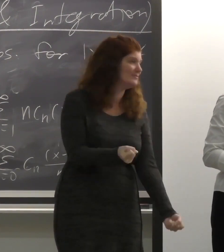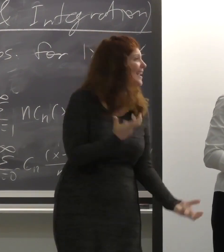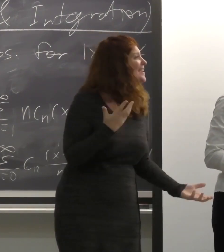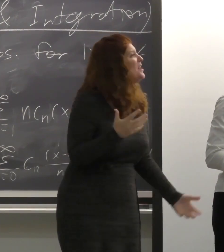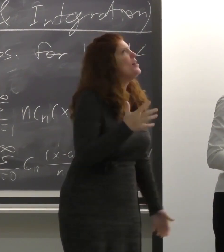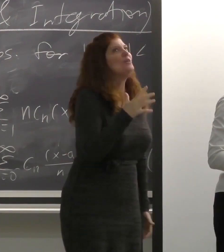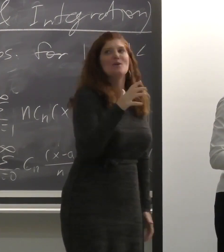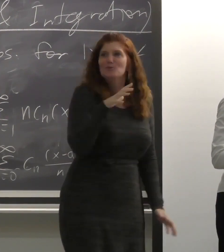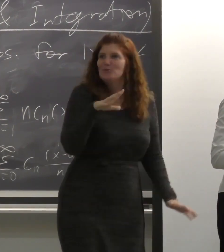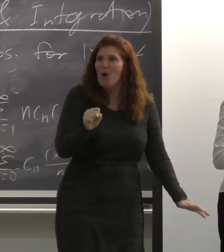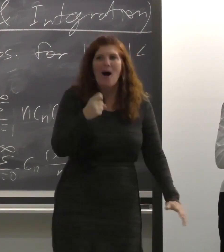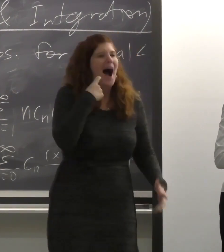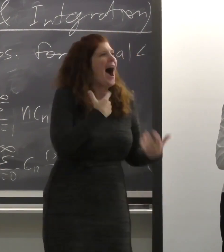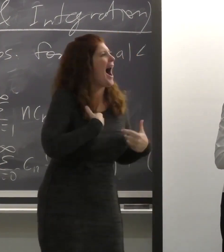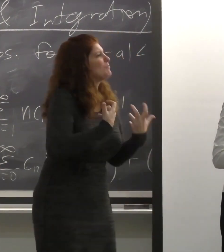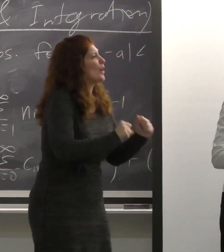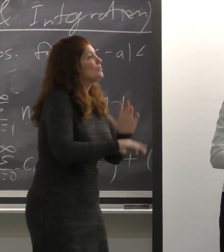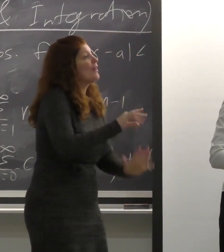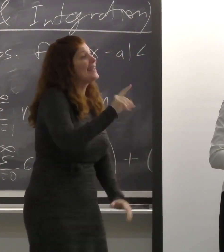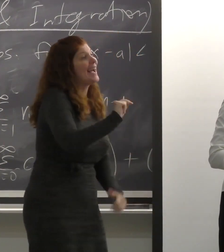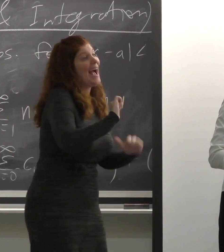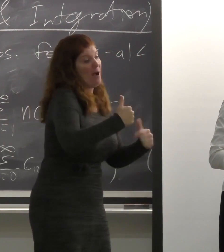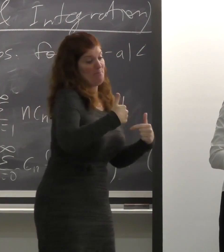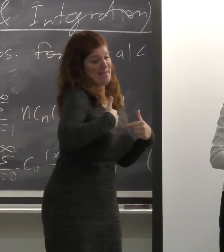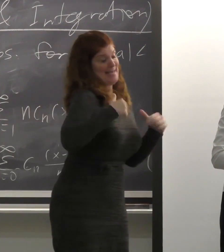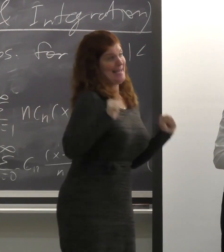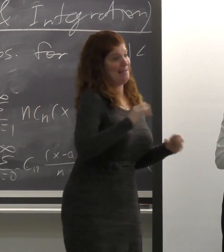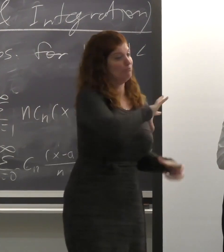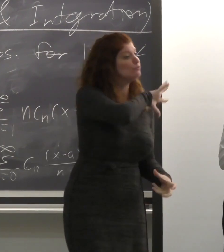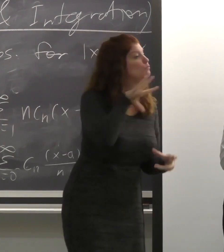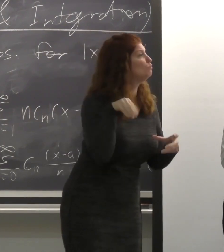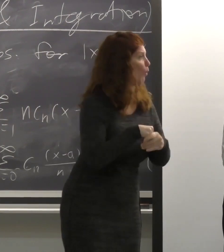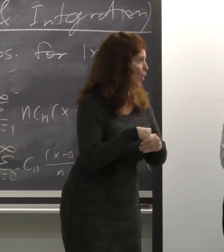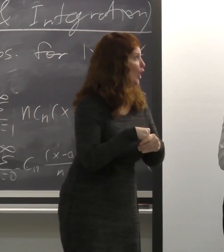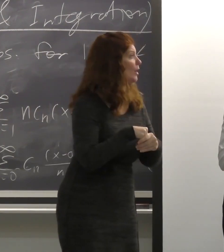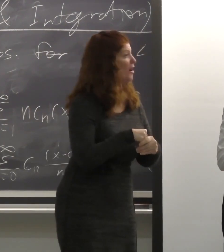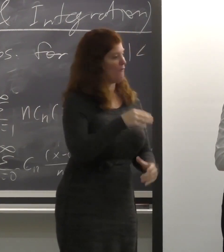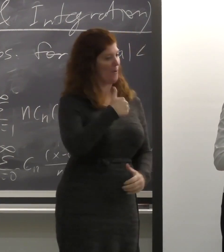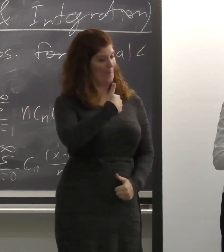So I'm trying to find out how I can do more for myself.